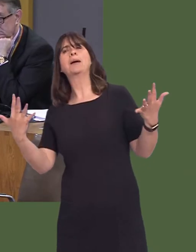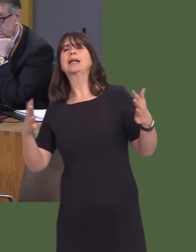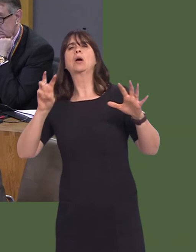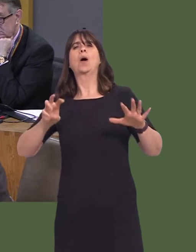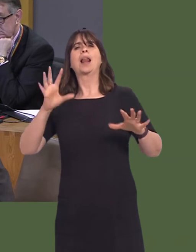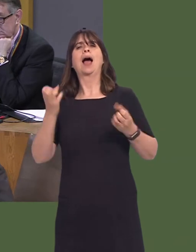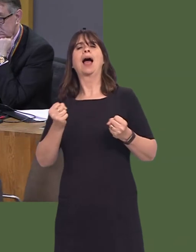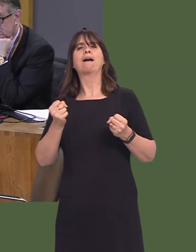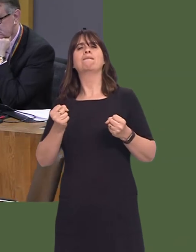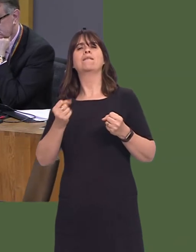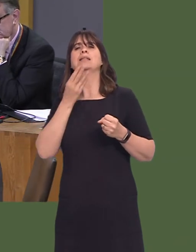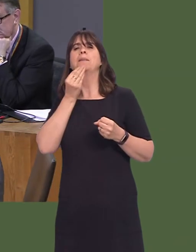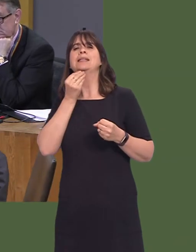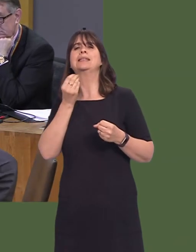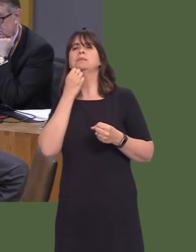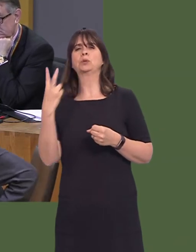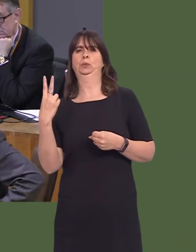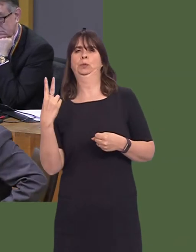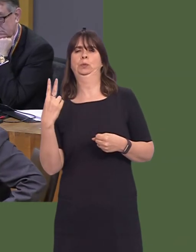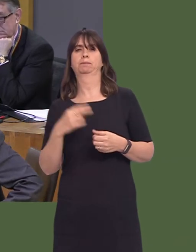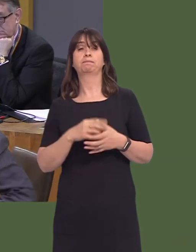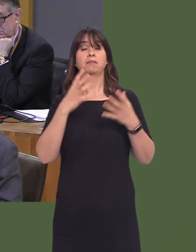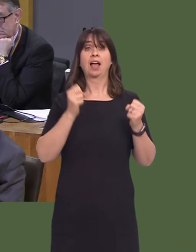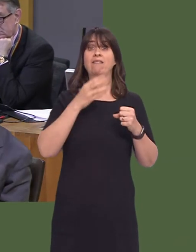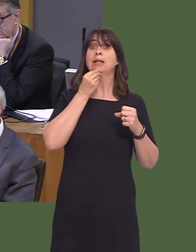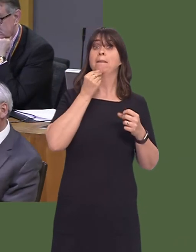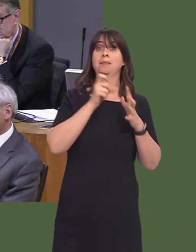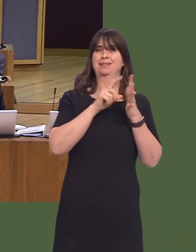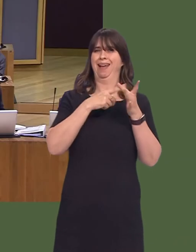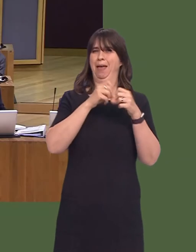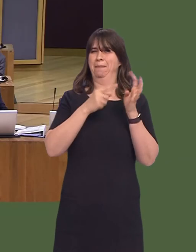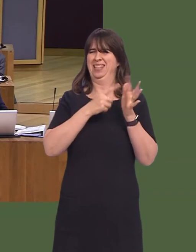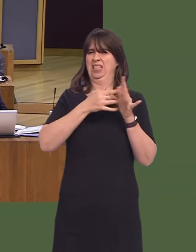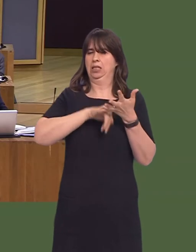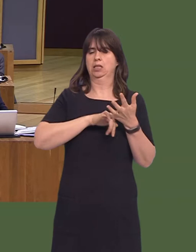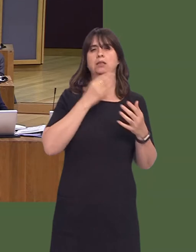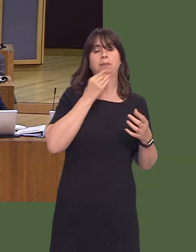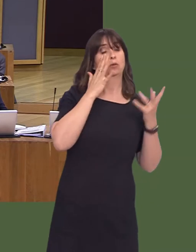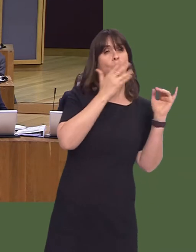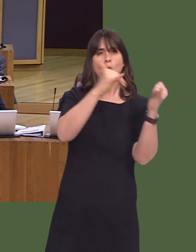‚ diabetes math 2? OAQ52022 Carwyn Jones AM: The national diabetes audit, which is part of the clinical audit programme for the NHS in Wales, indicates there were